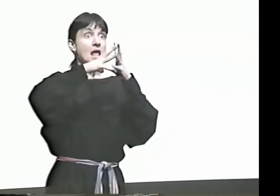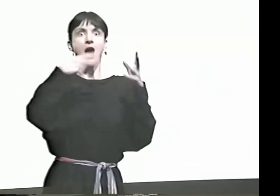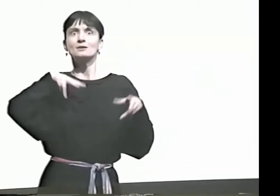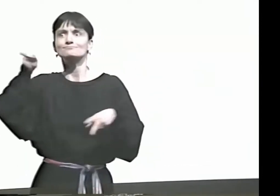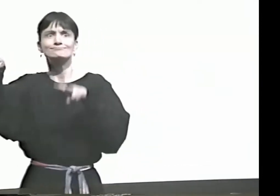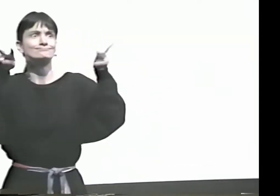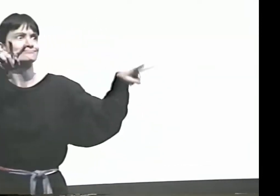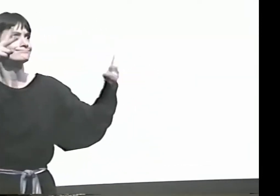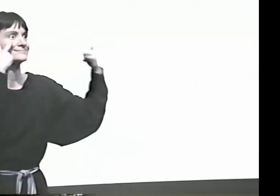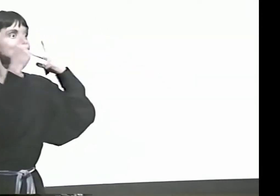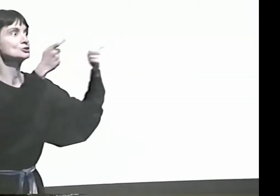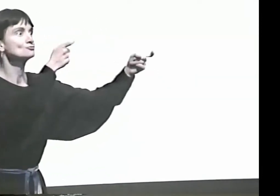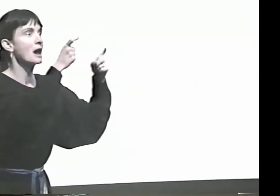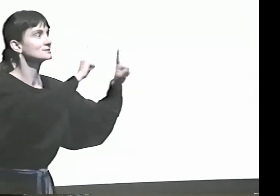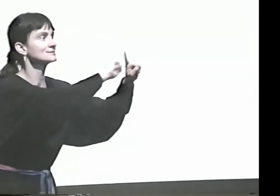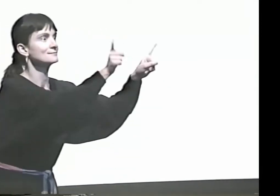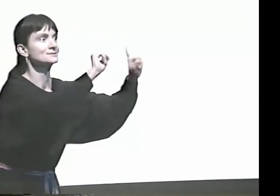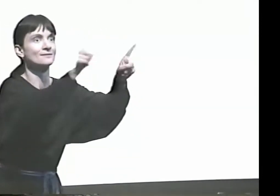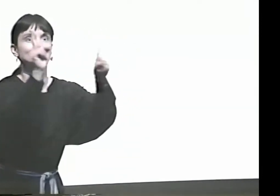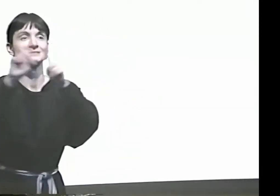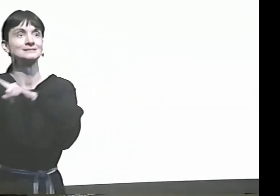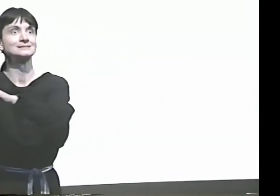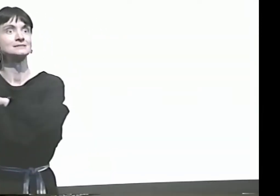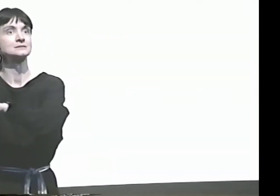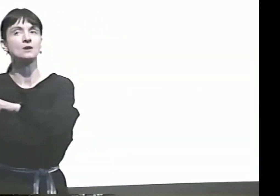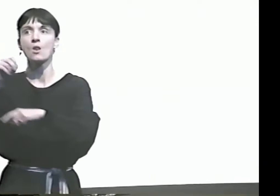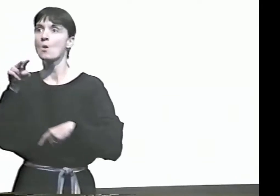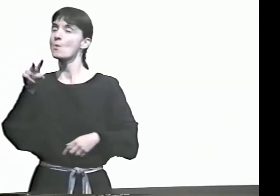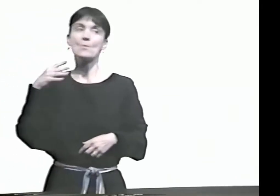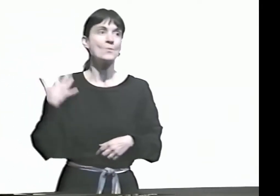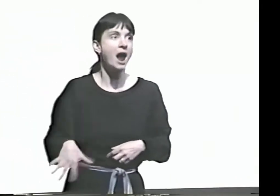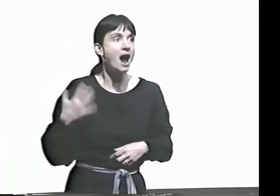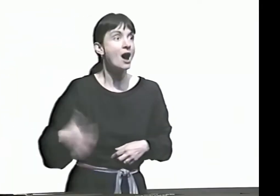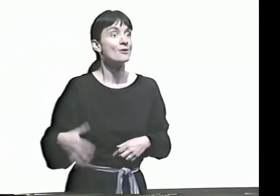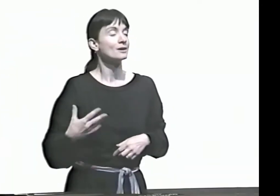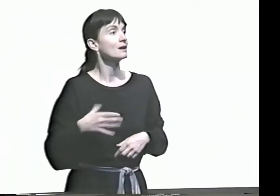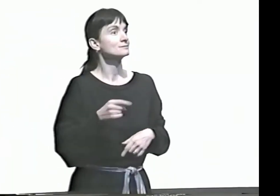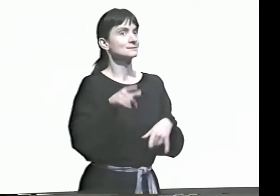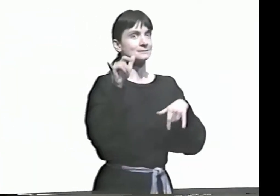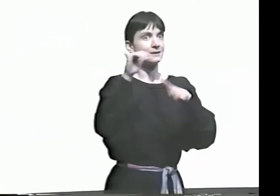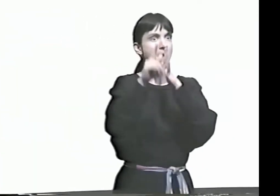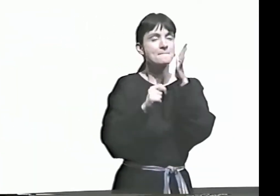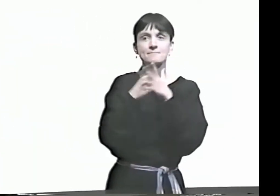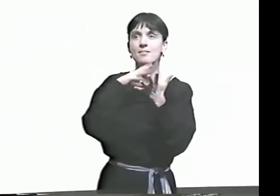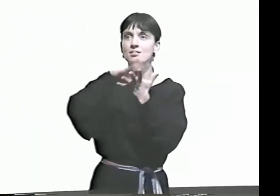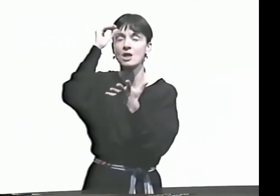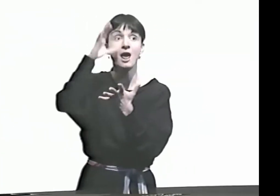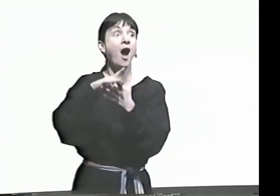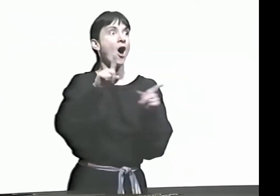I LEARNED SO MUCH, AND I SAW SO MANY PEOPLE'S DIFFERENT STYLES...